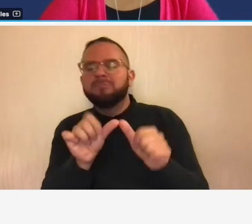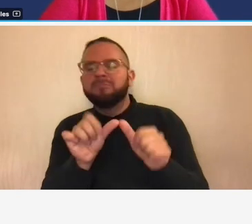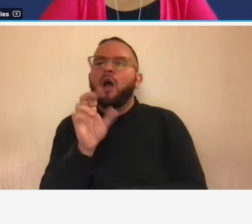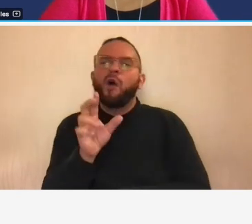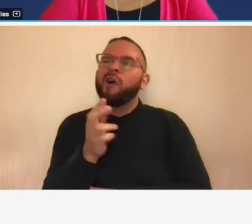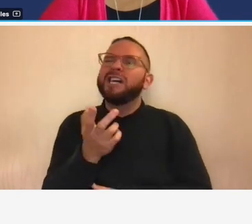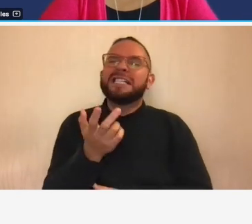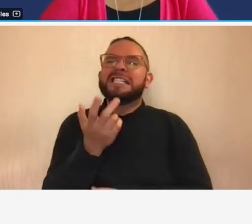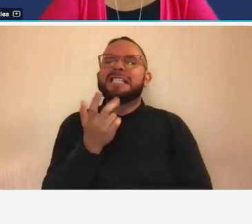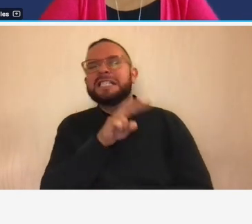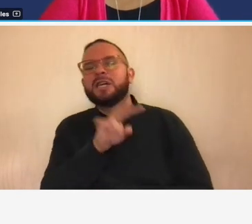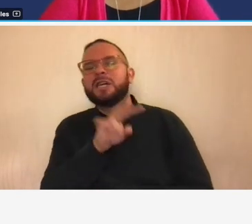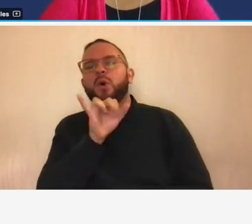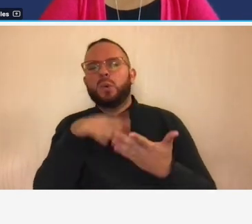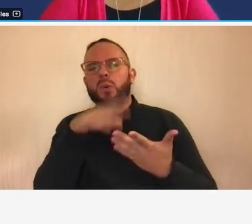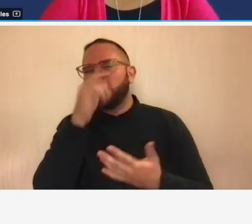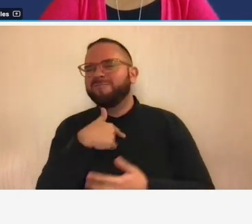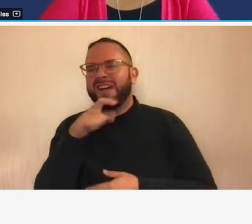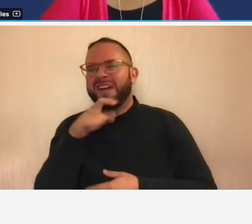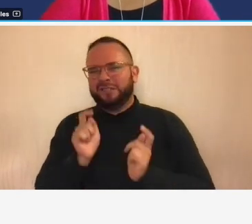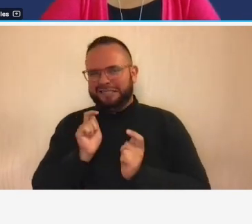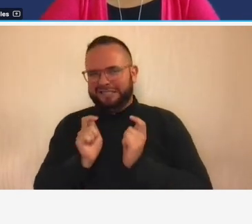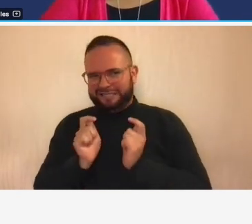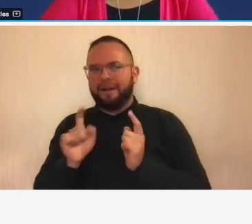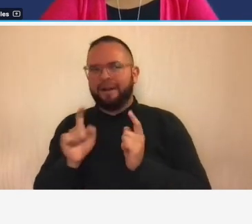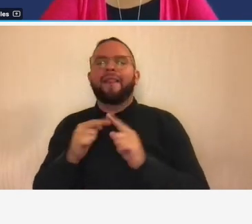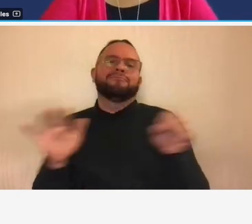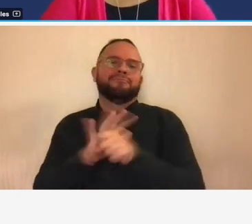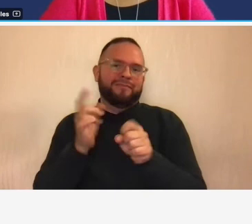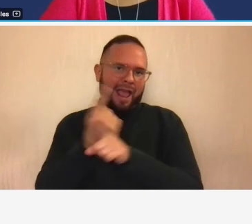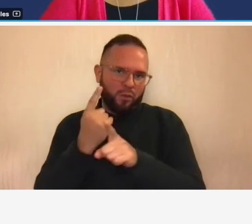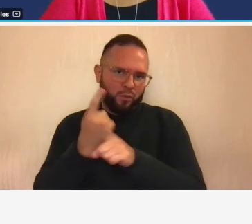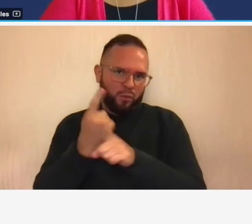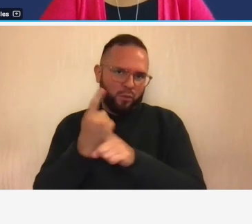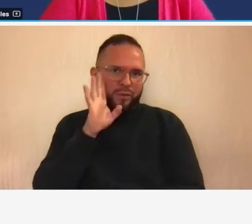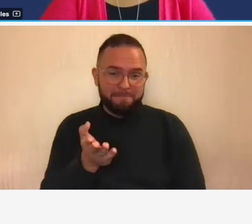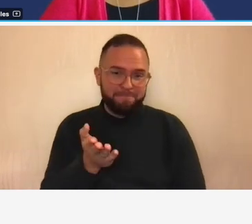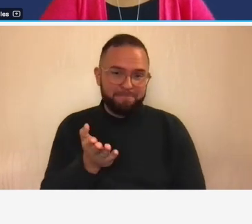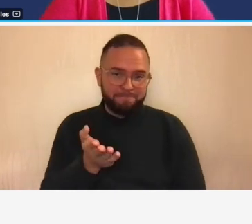considered totally adequate so um we'll just give you a couple of more seconds to answer